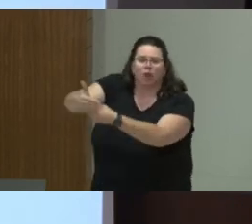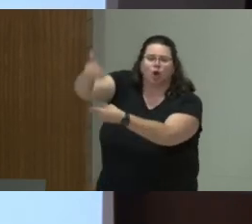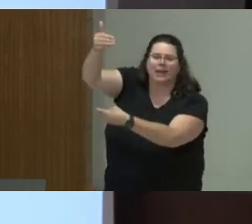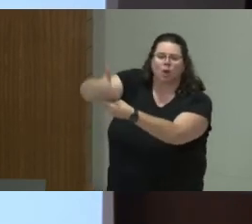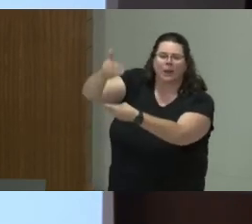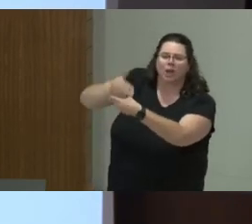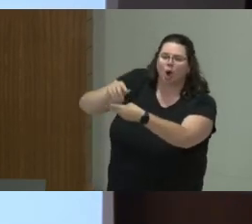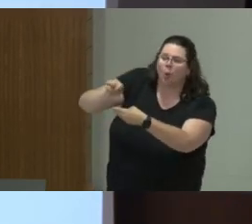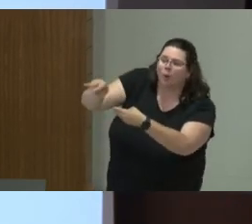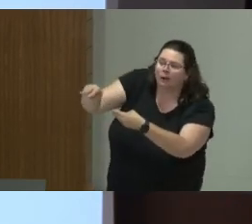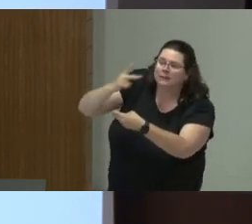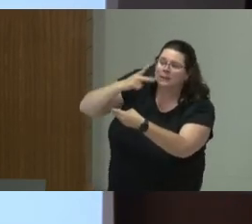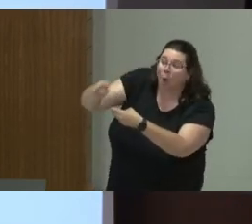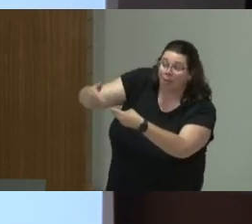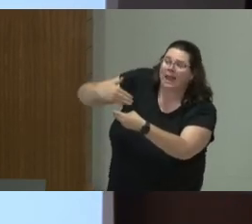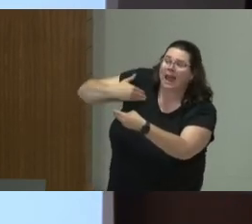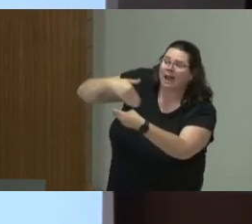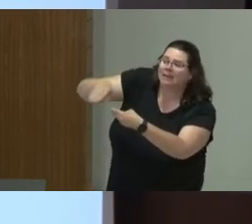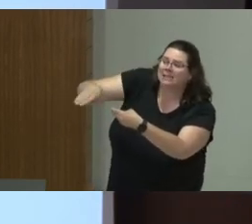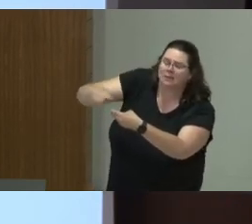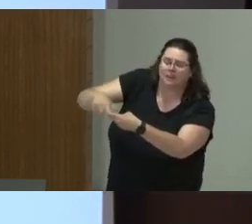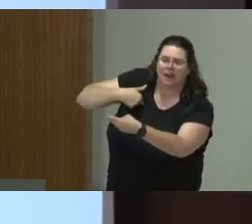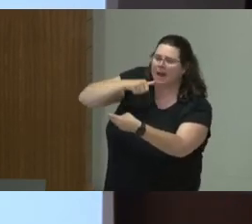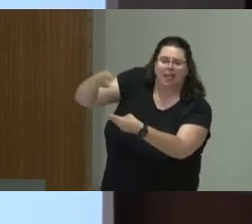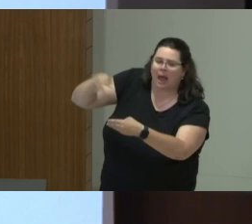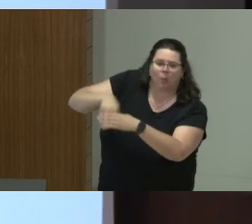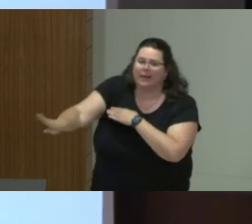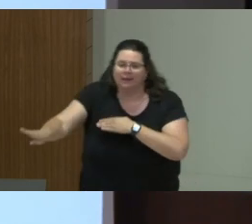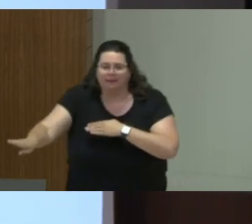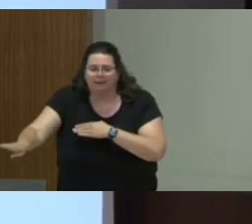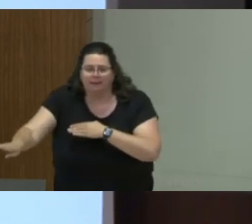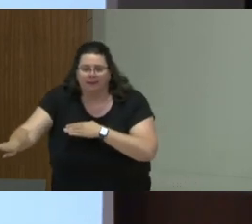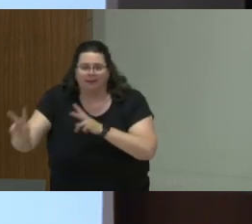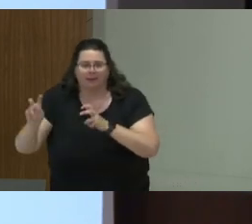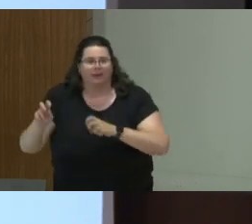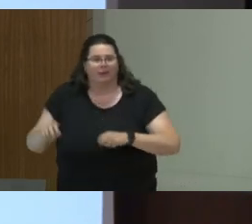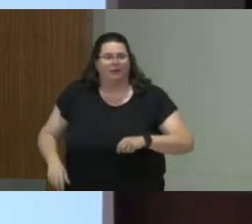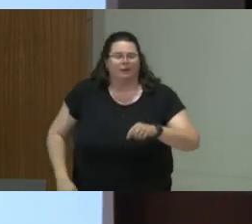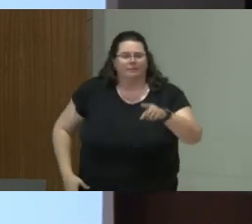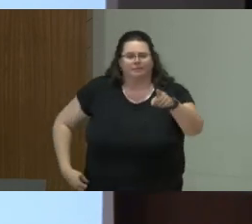Do you want to react on it? Do you touch on the efficacy of whistleblowing in your research?